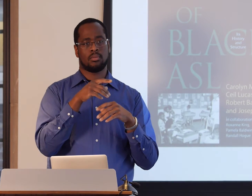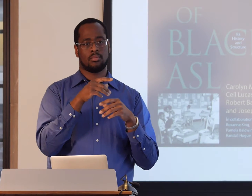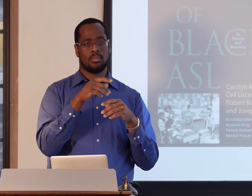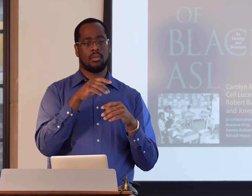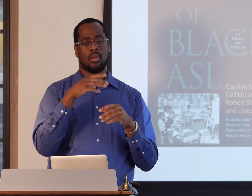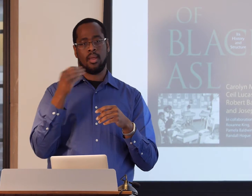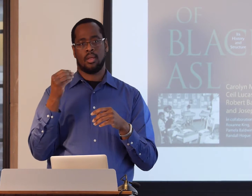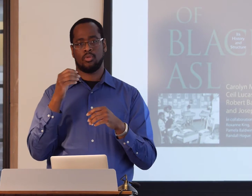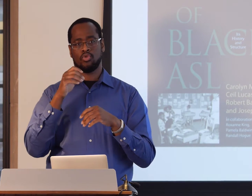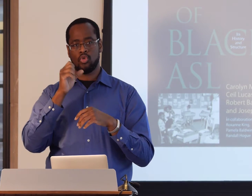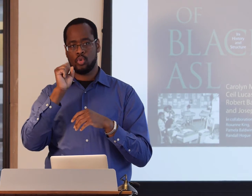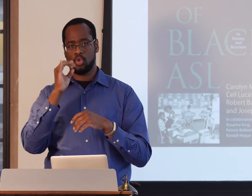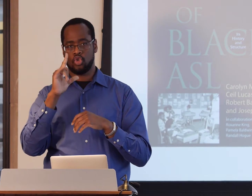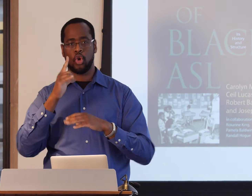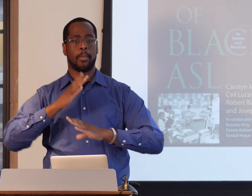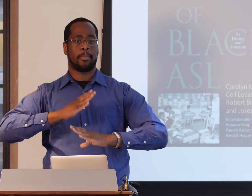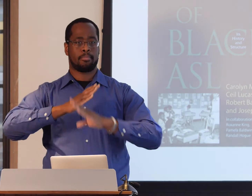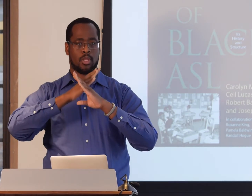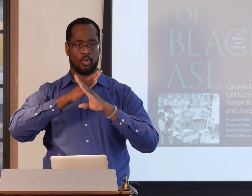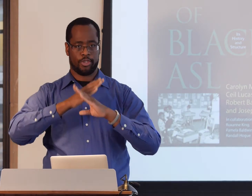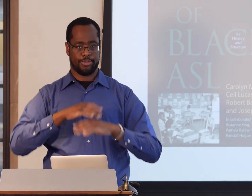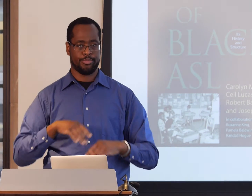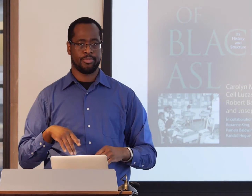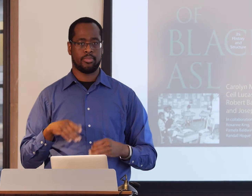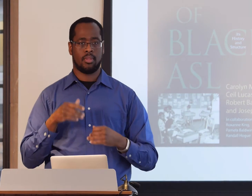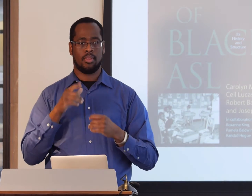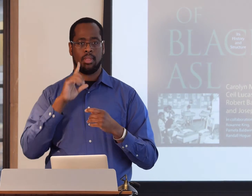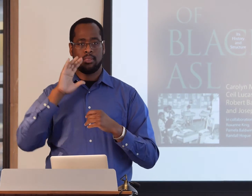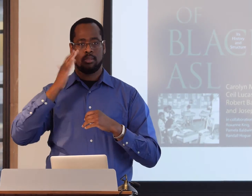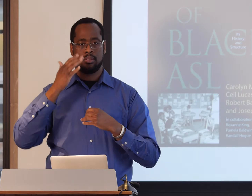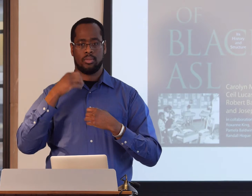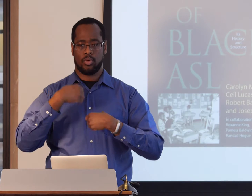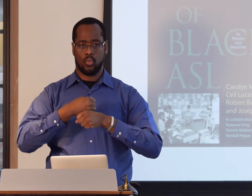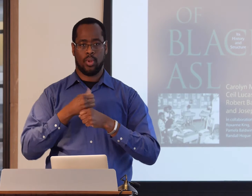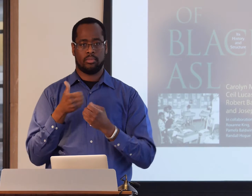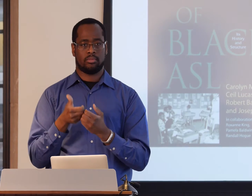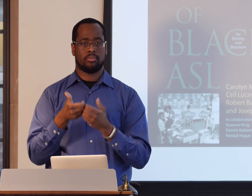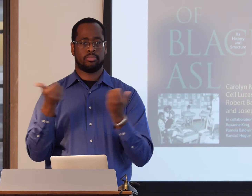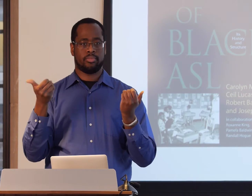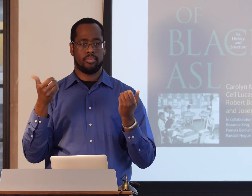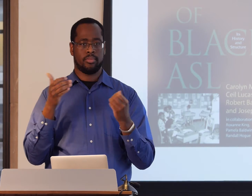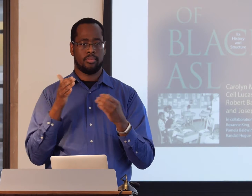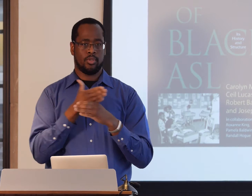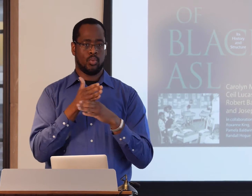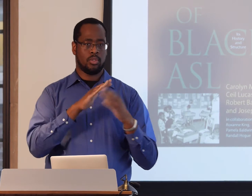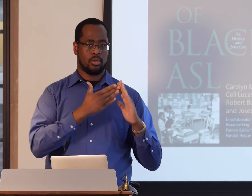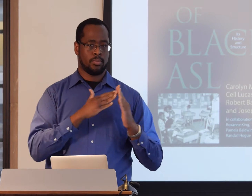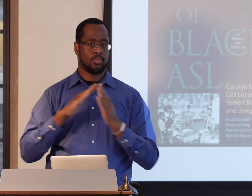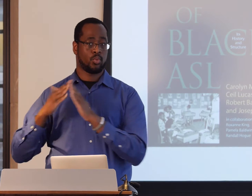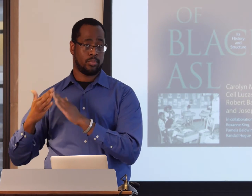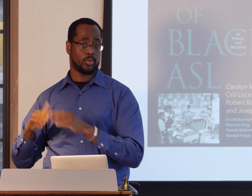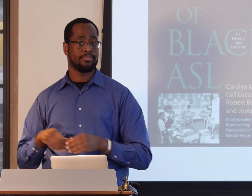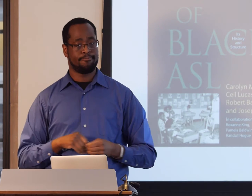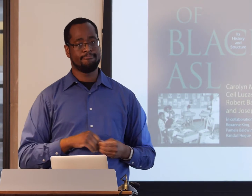So we focus on the geographic and social barriers that seem to create a difference